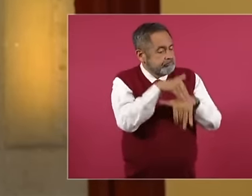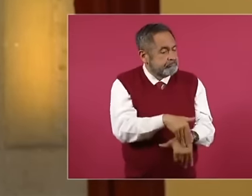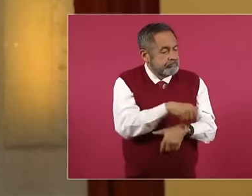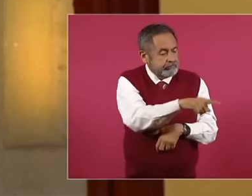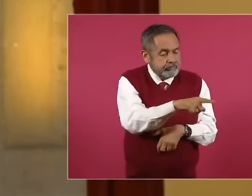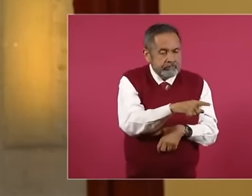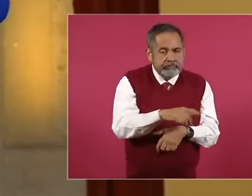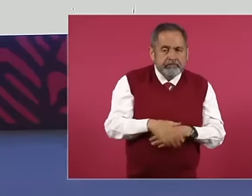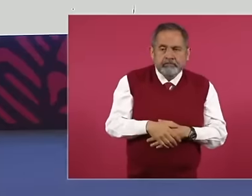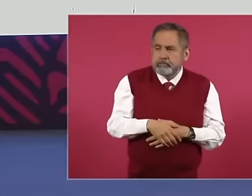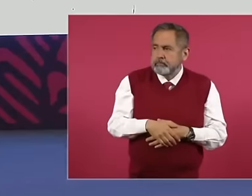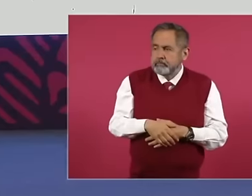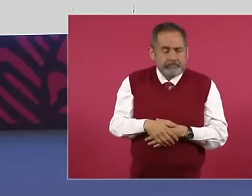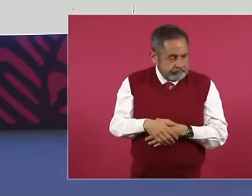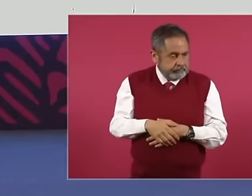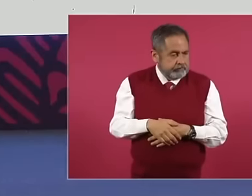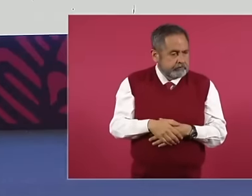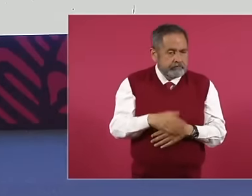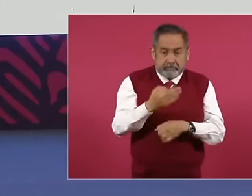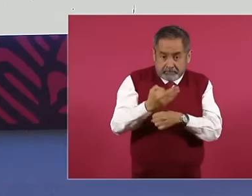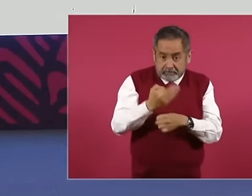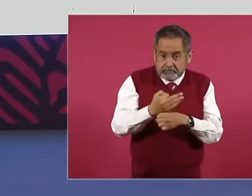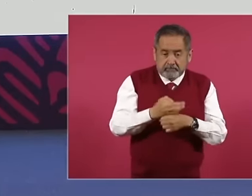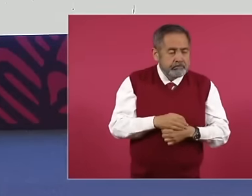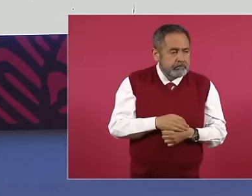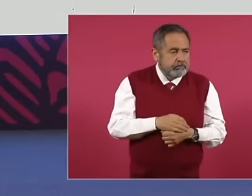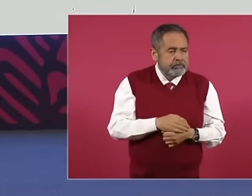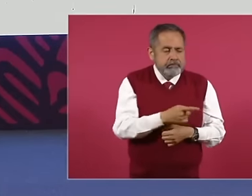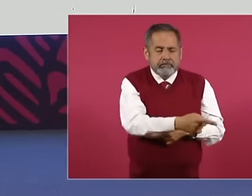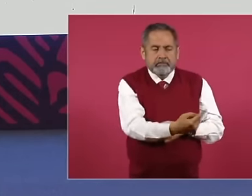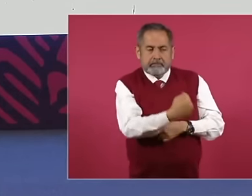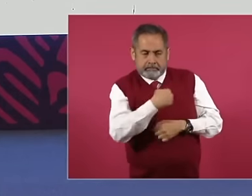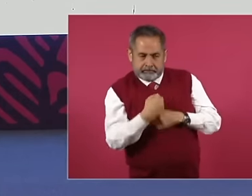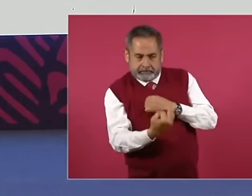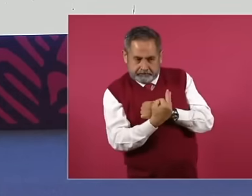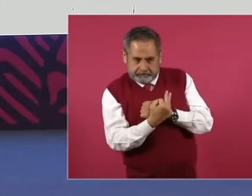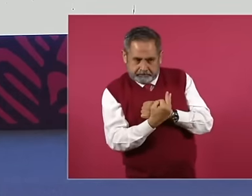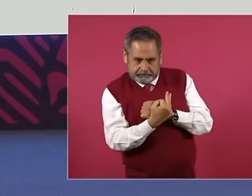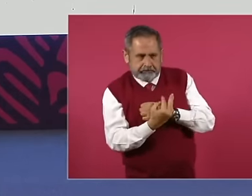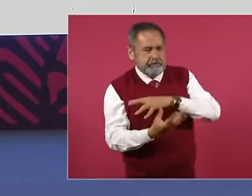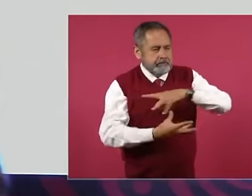him , and Calderón does not say